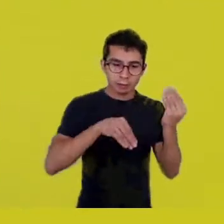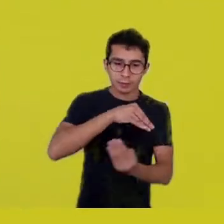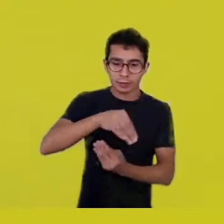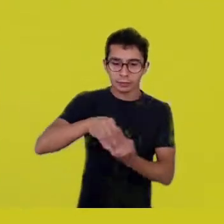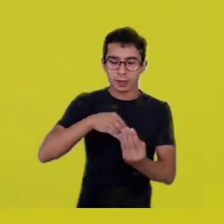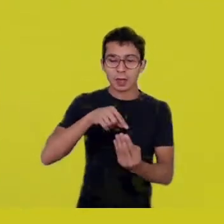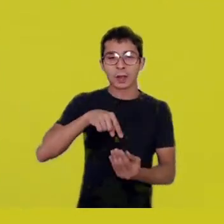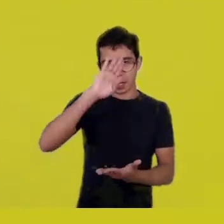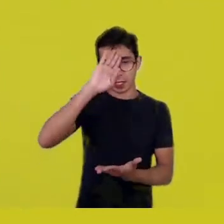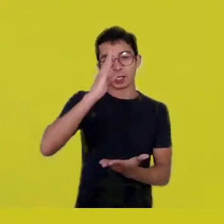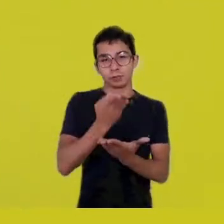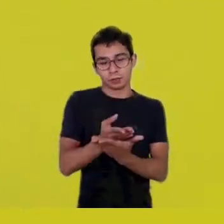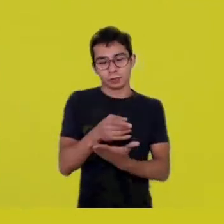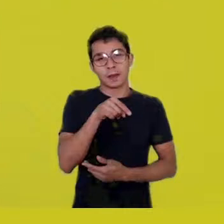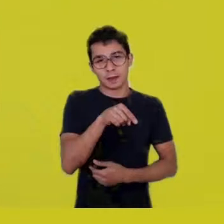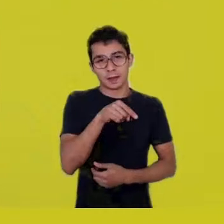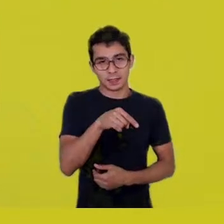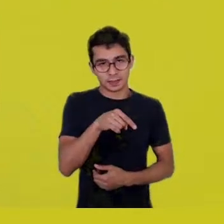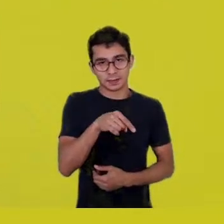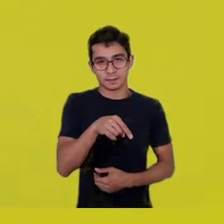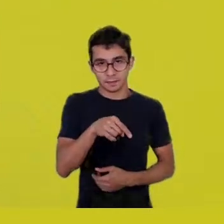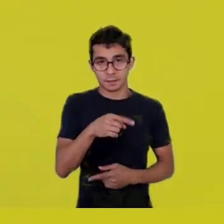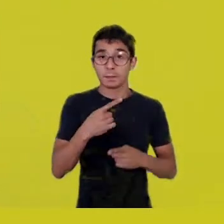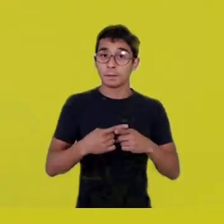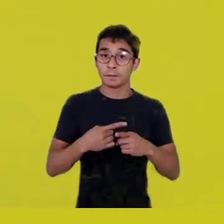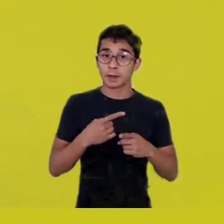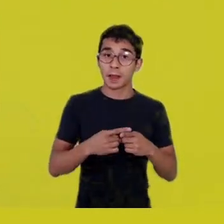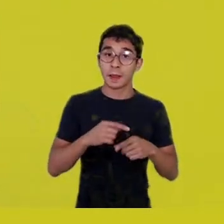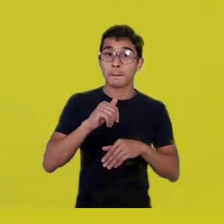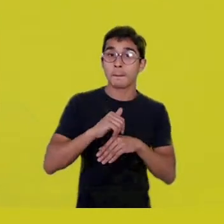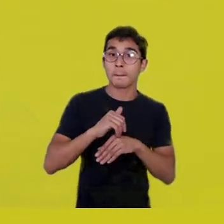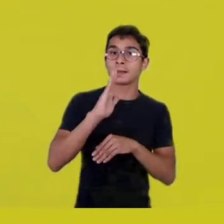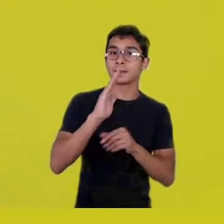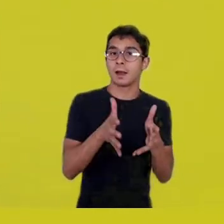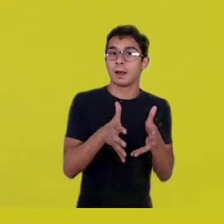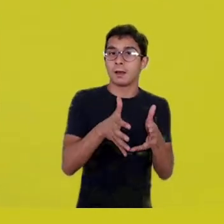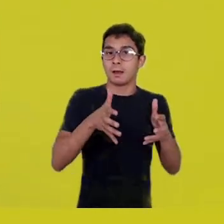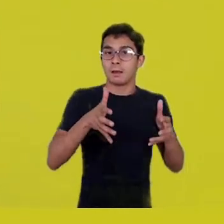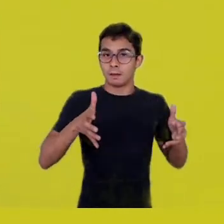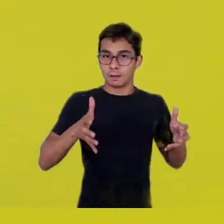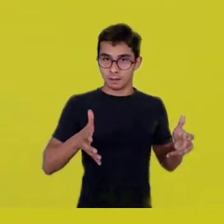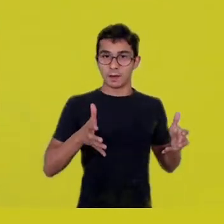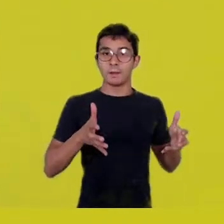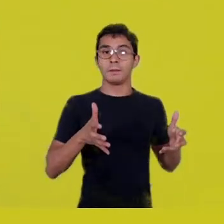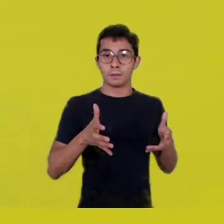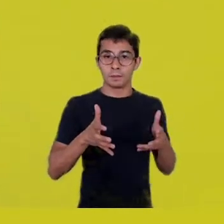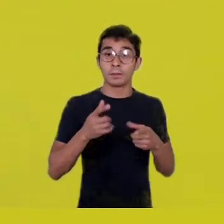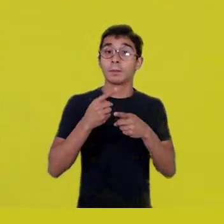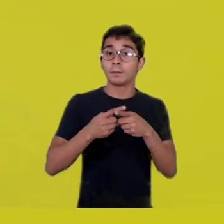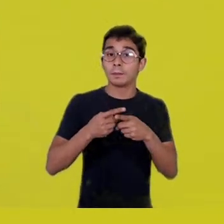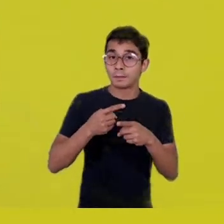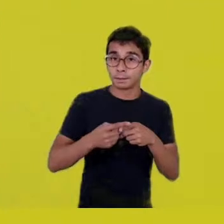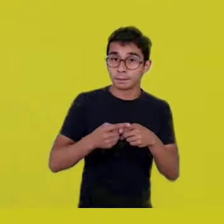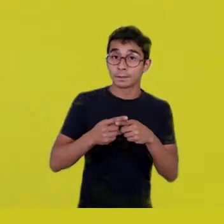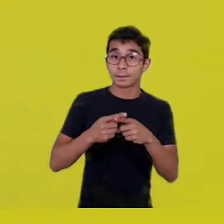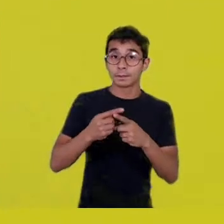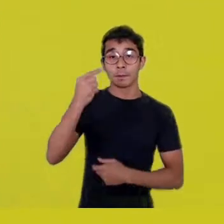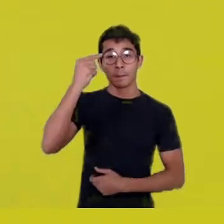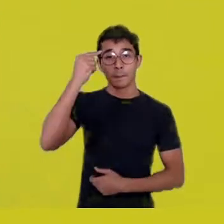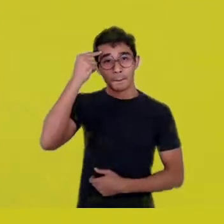since it takes on perspectives of what would be the field of magic thought,